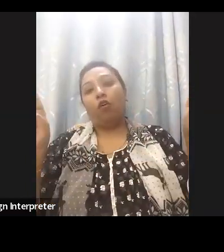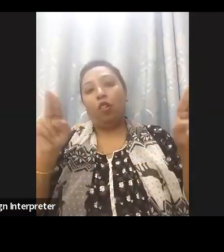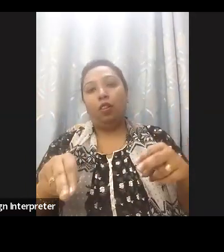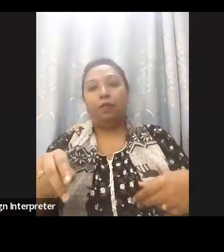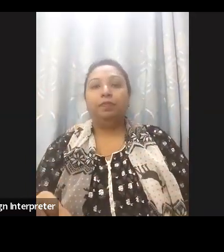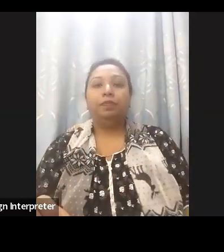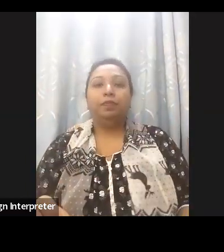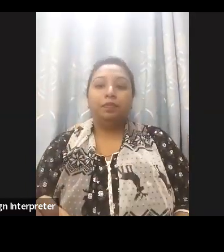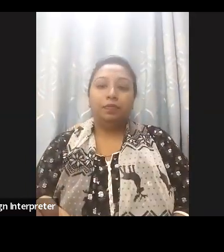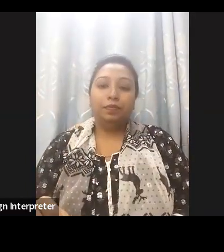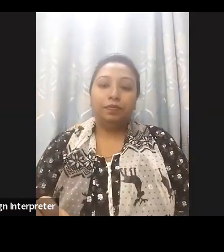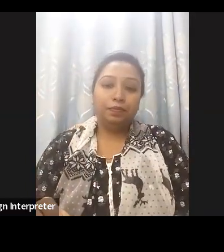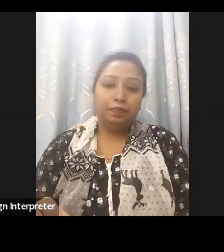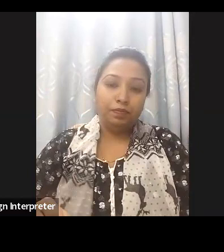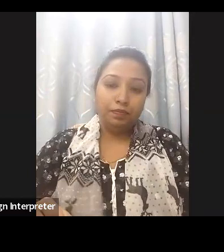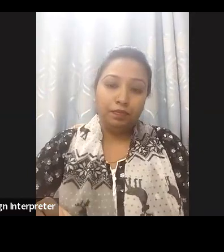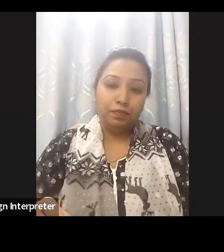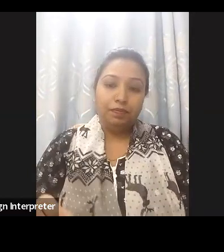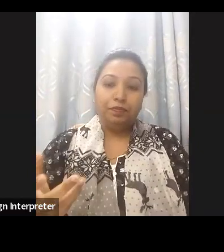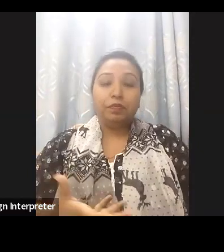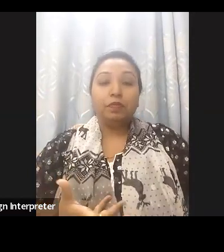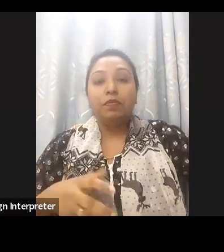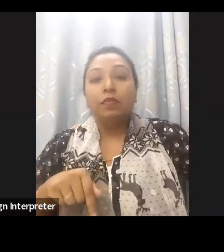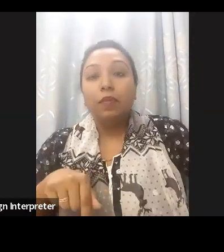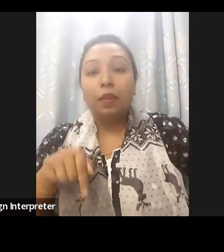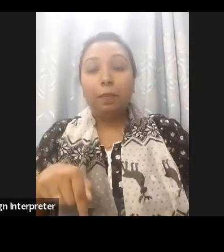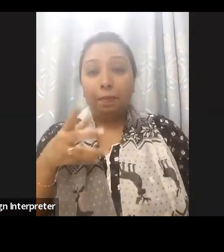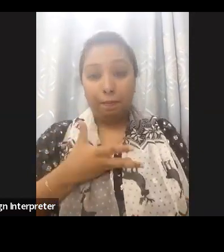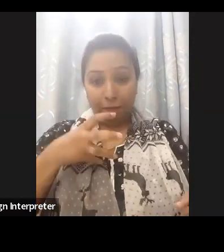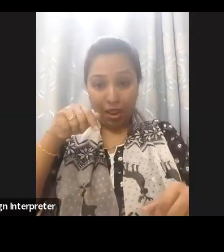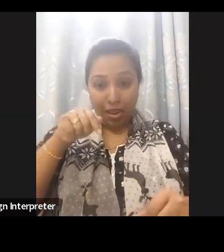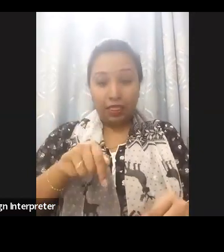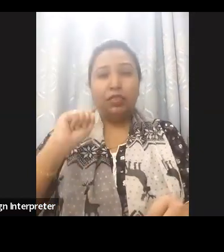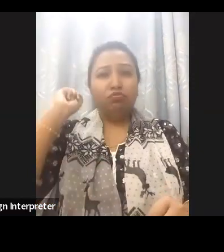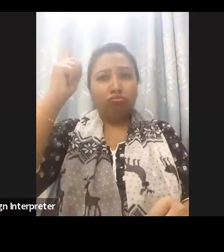the years Bangladesh has made significant progress in harnessing the power of technology to ensure